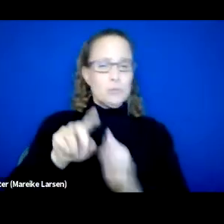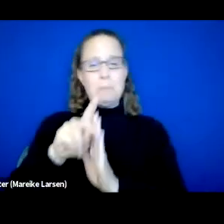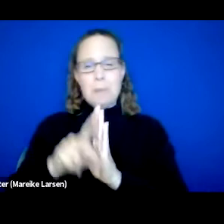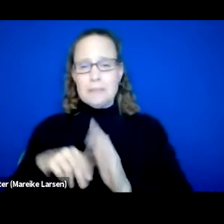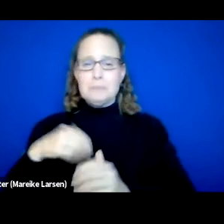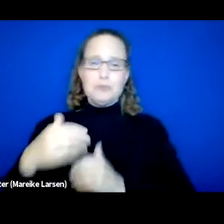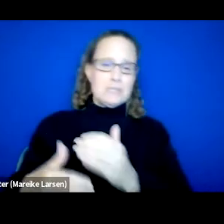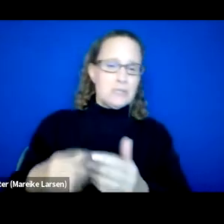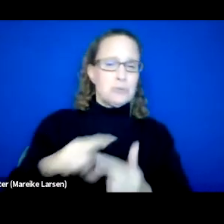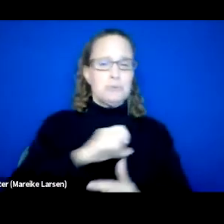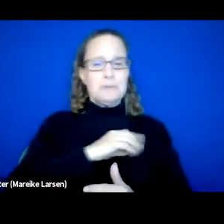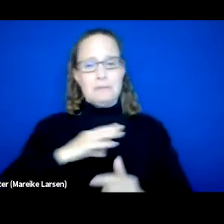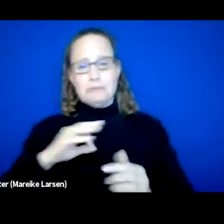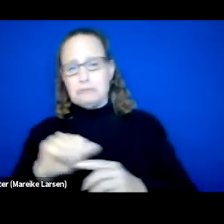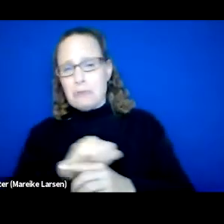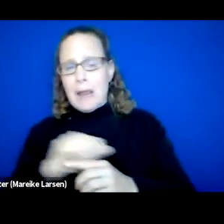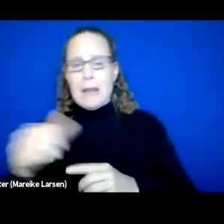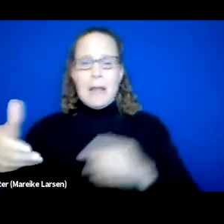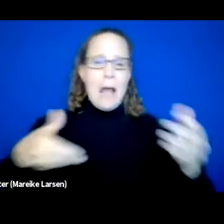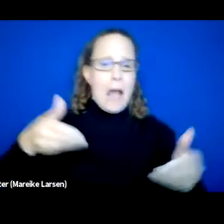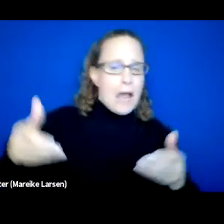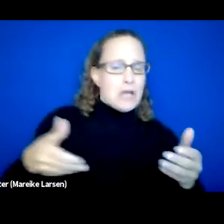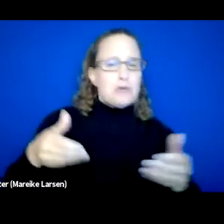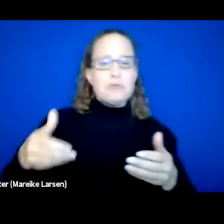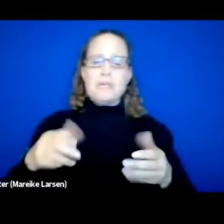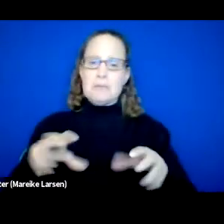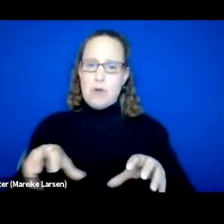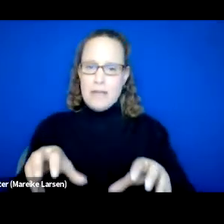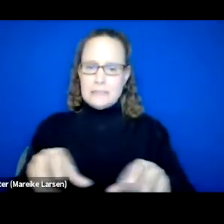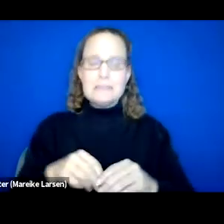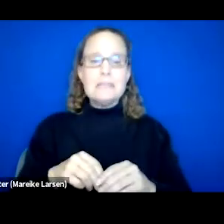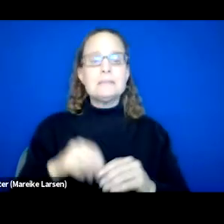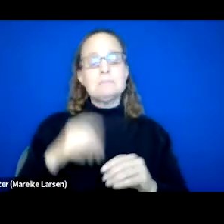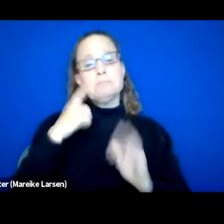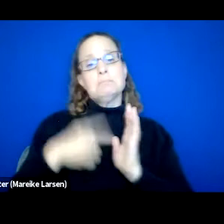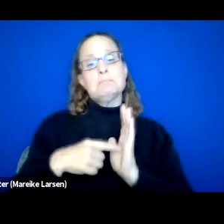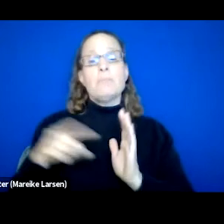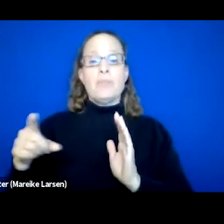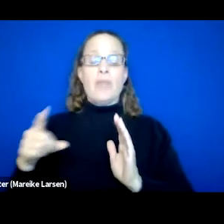to staff training and hiring practices. As an example, they promote from within